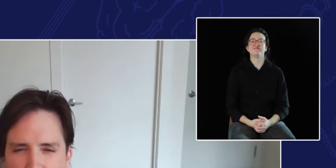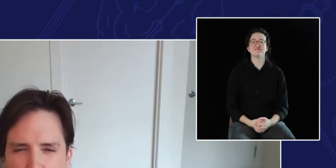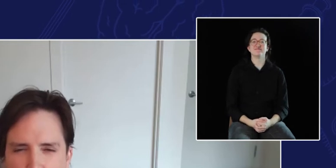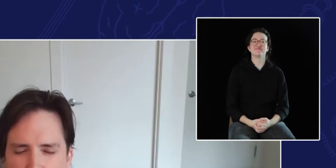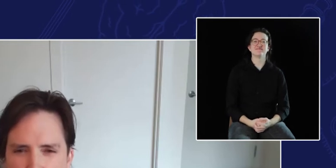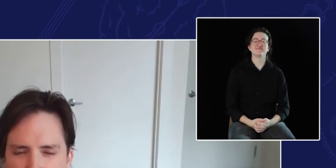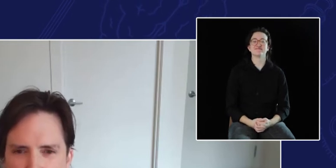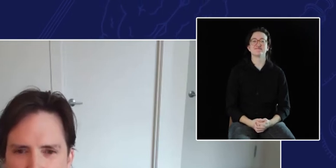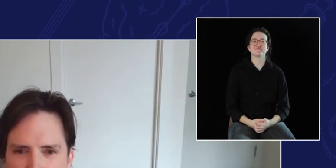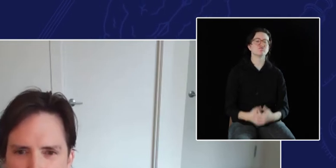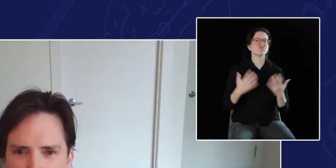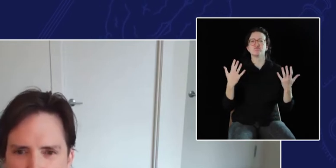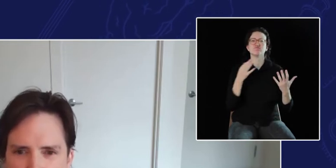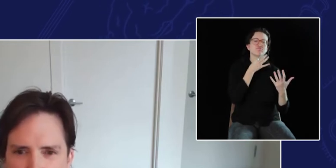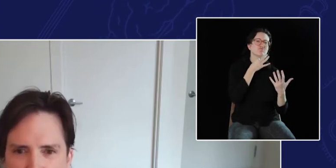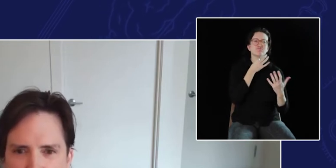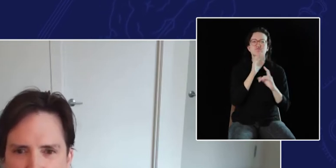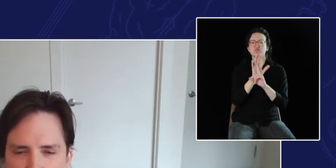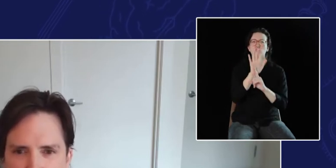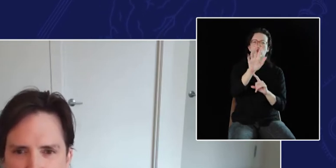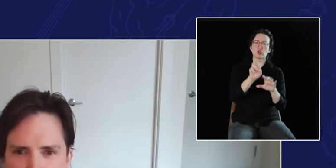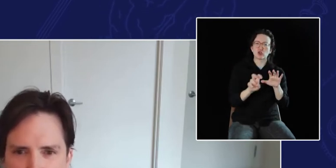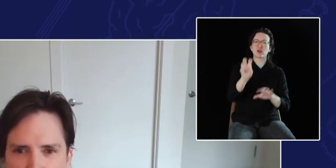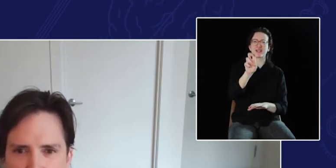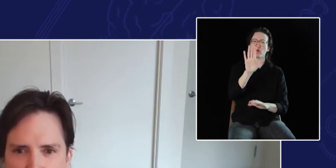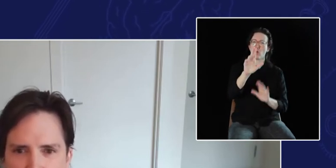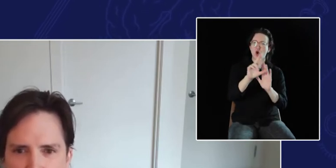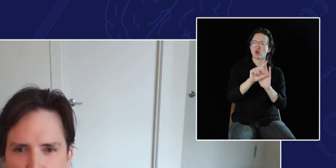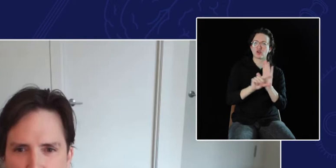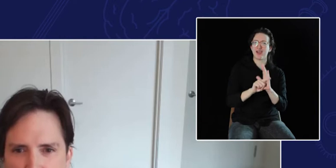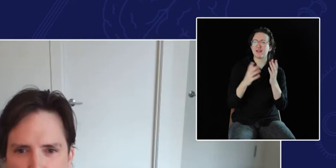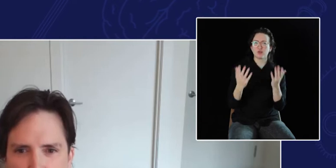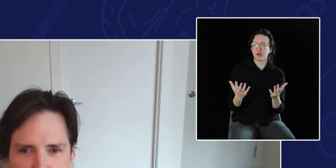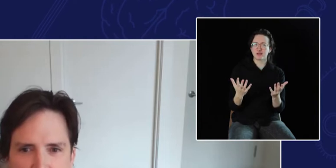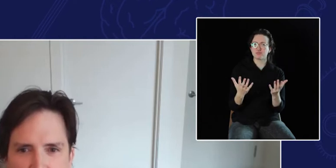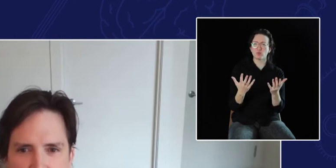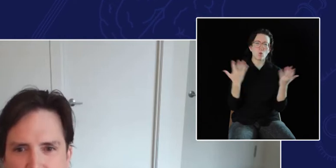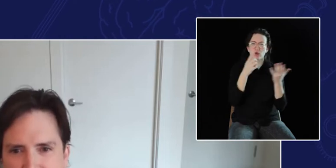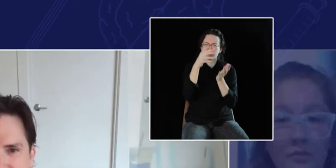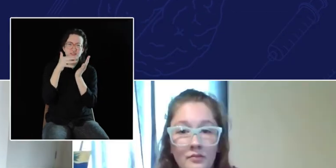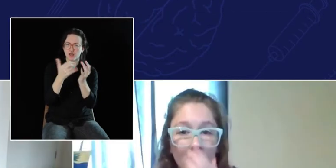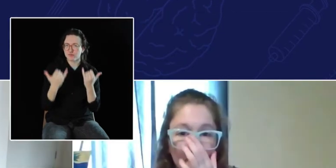where are you in your... journ ey in terms of your undergraduate? What are you studying?